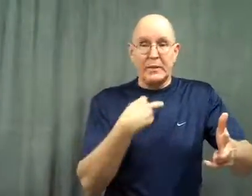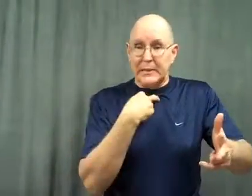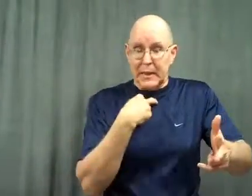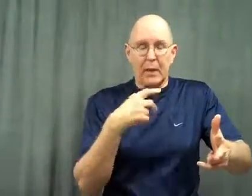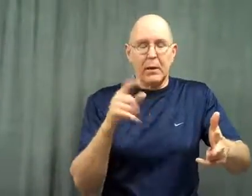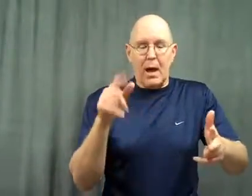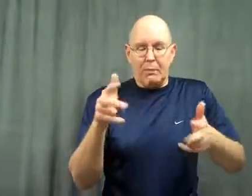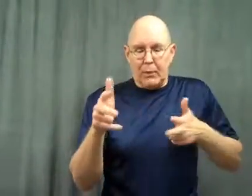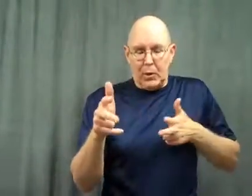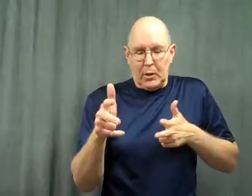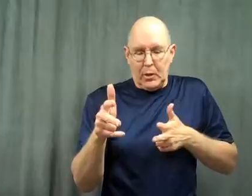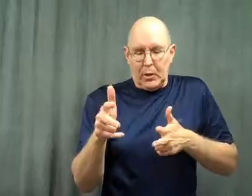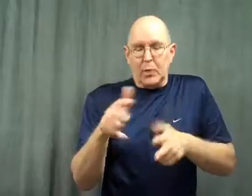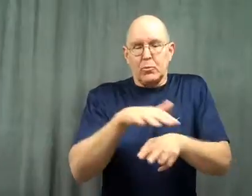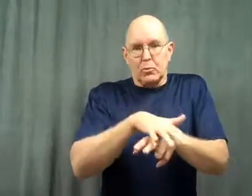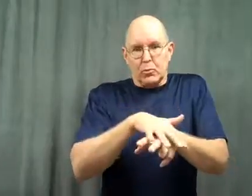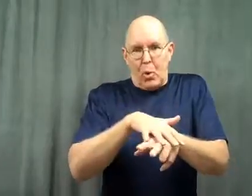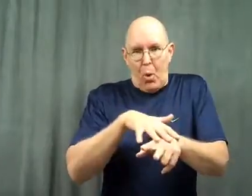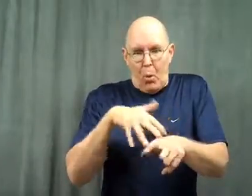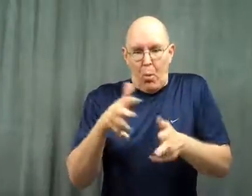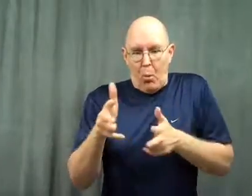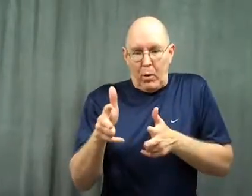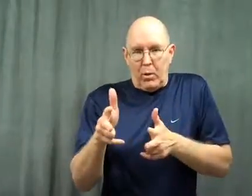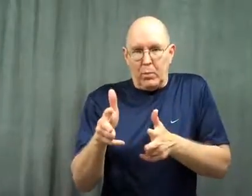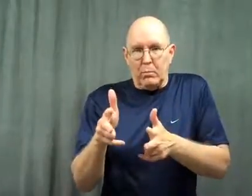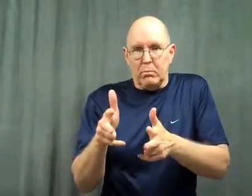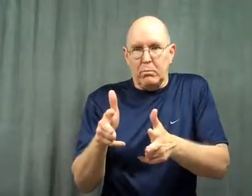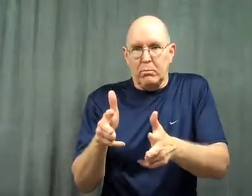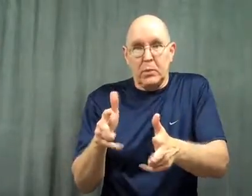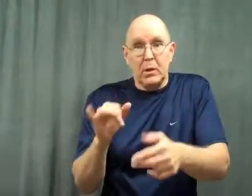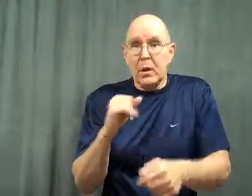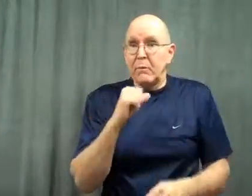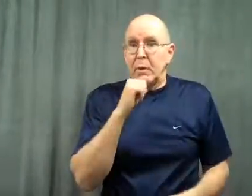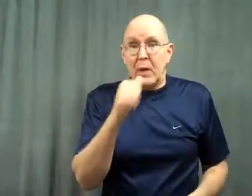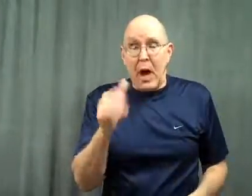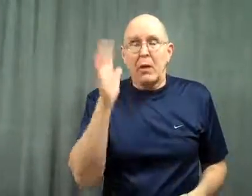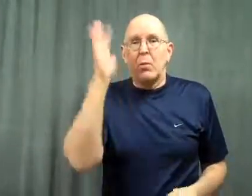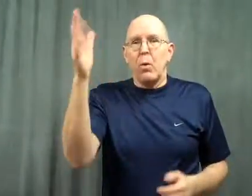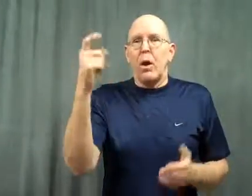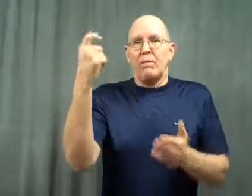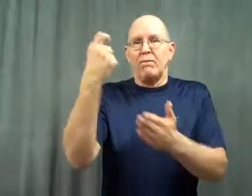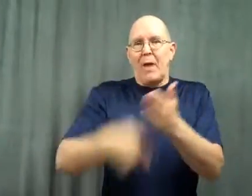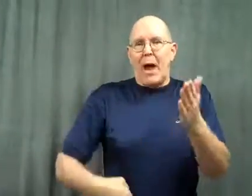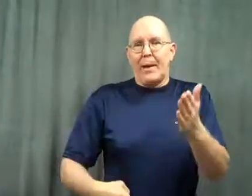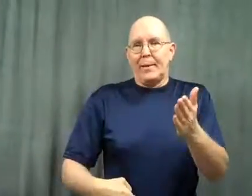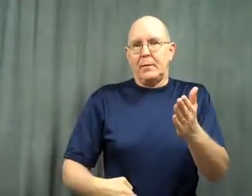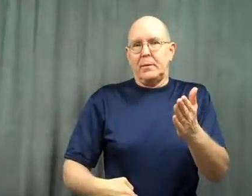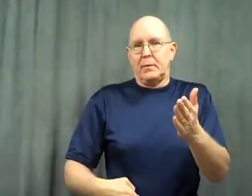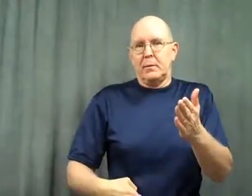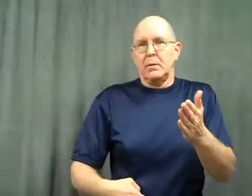If you can’t, then you have to slow down as you pass. If you don’t do that, you’ll be fined.